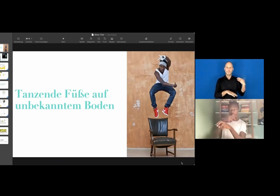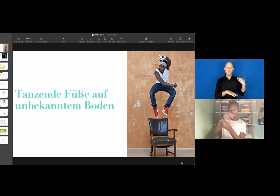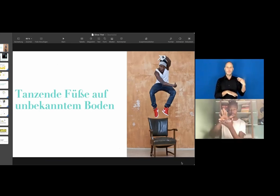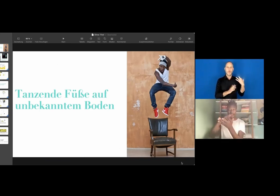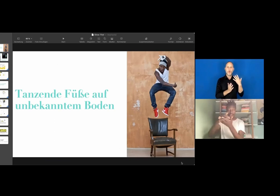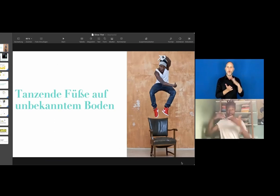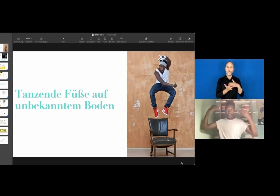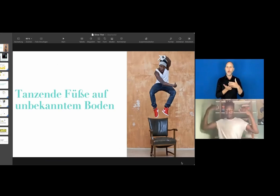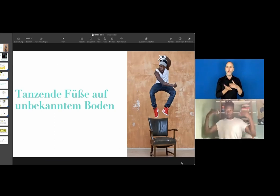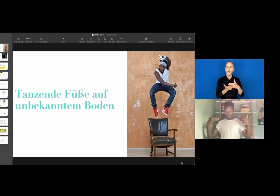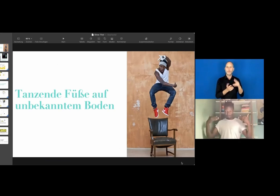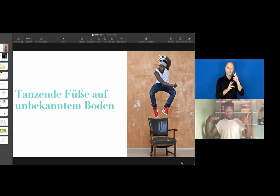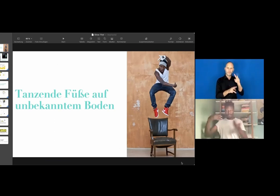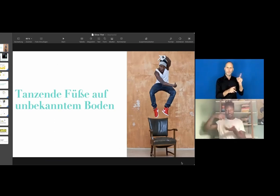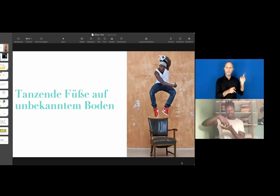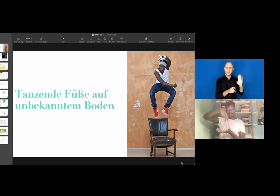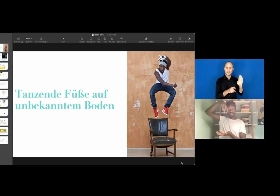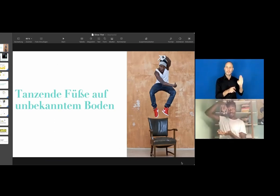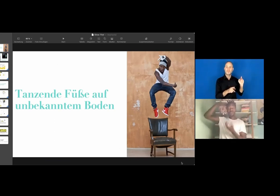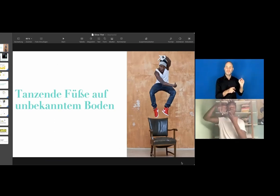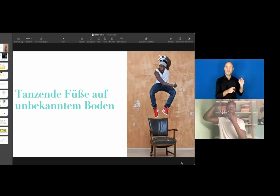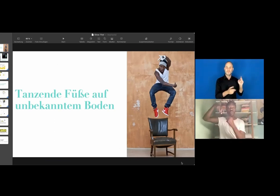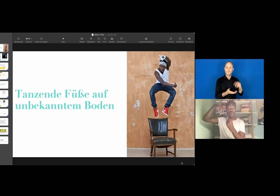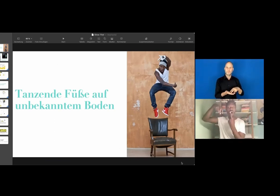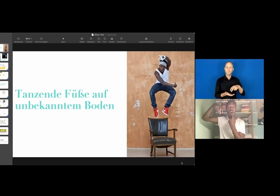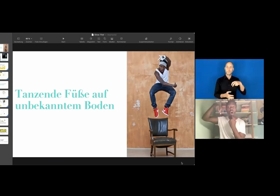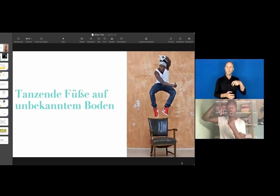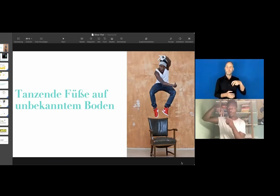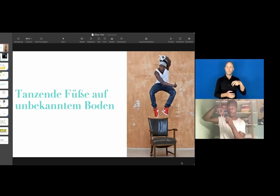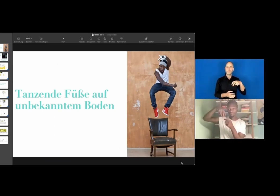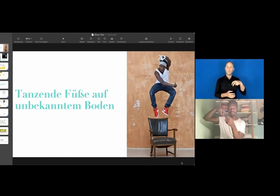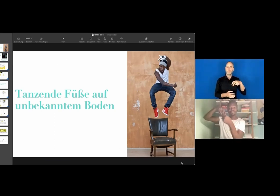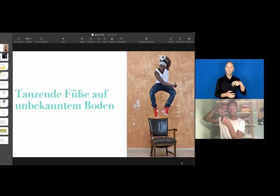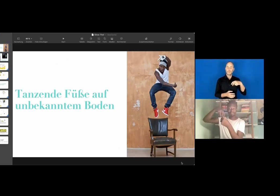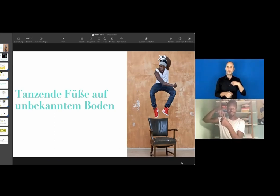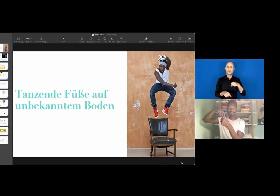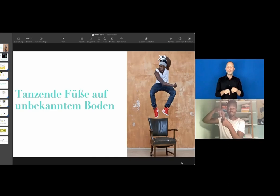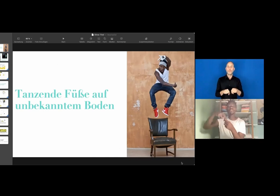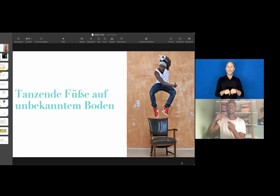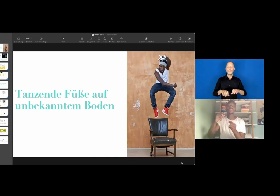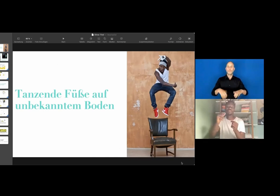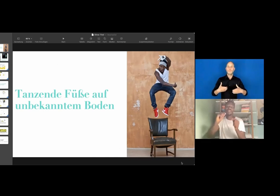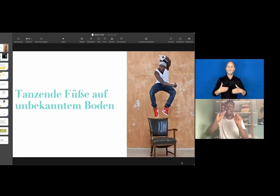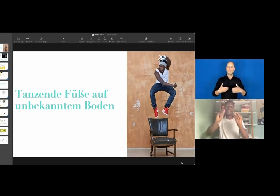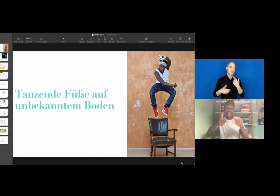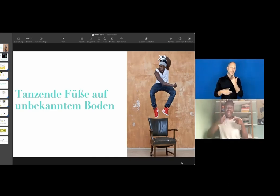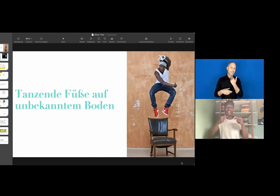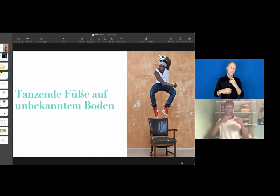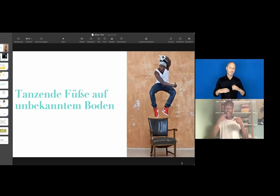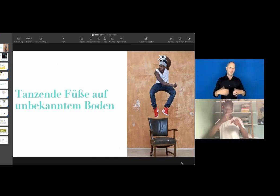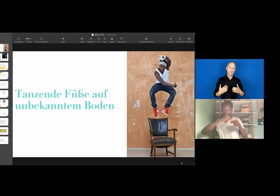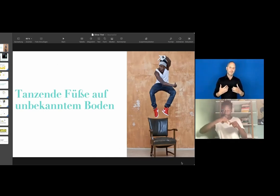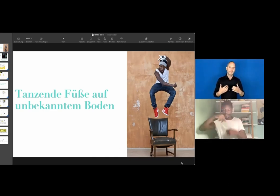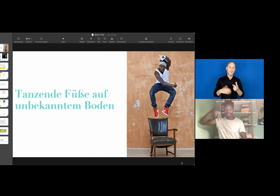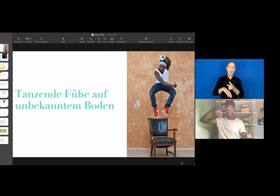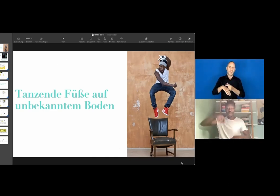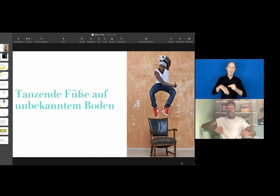because it has a beige background and you can see my red shoes that are literally in the air.